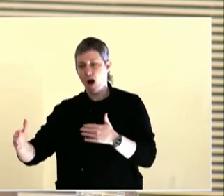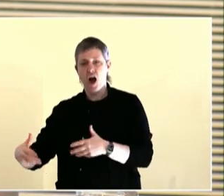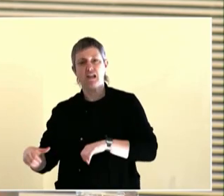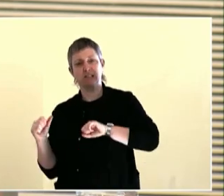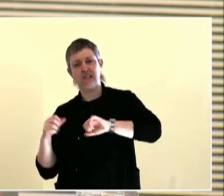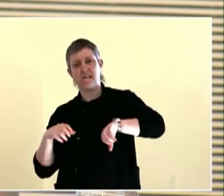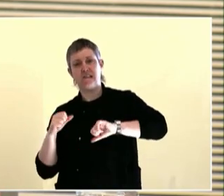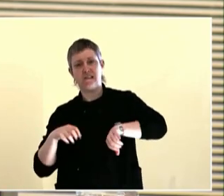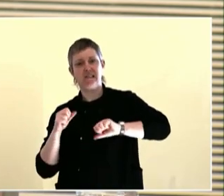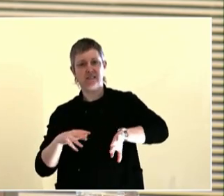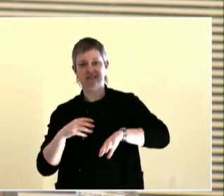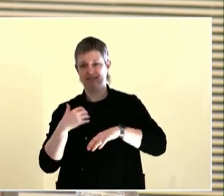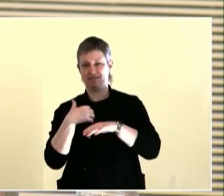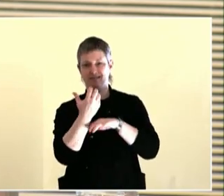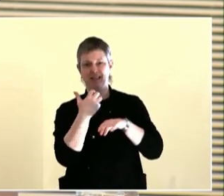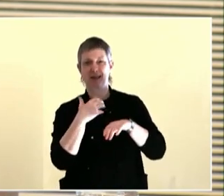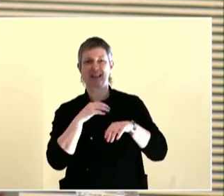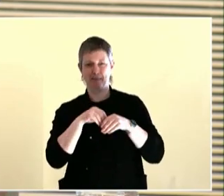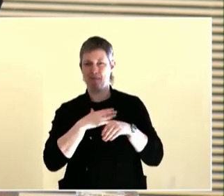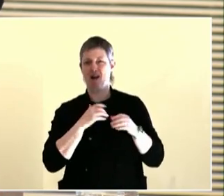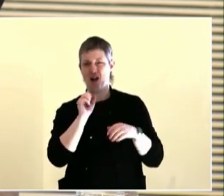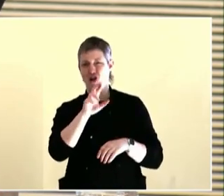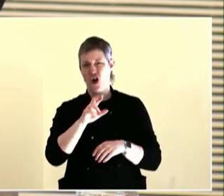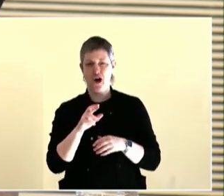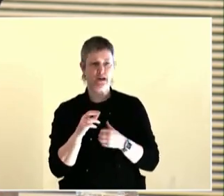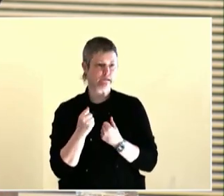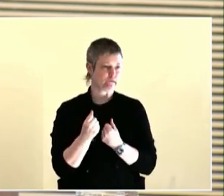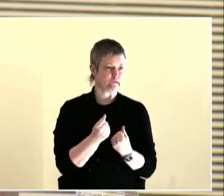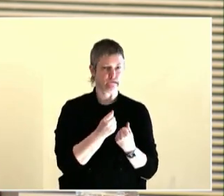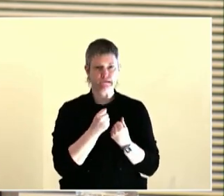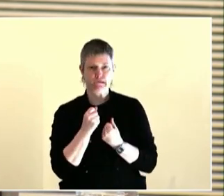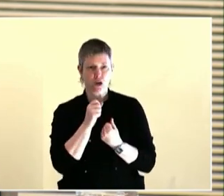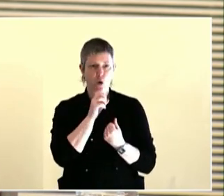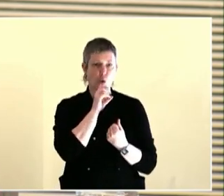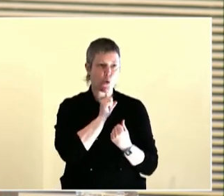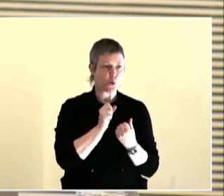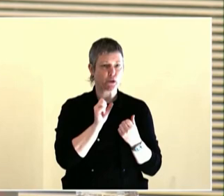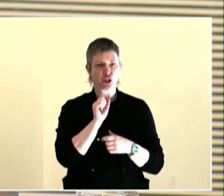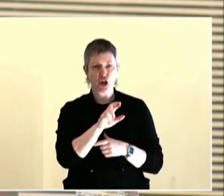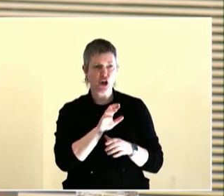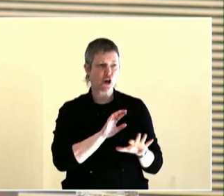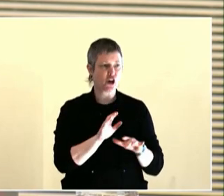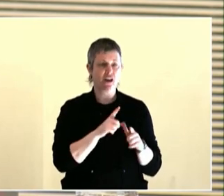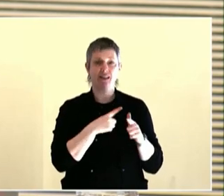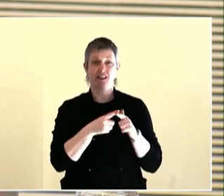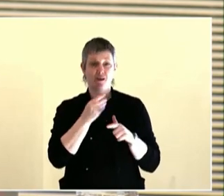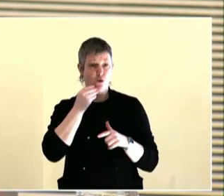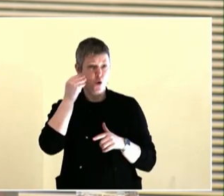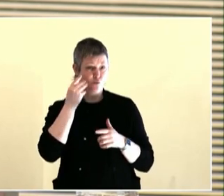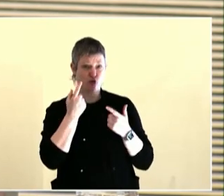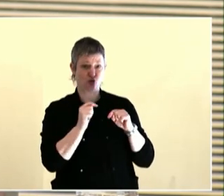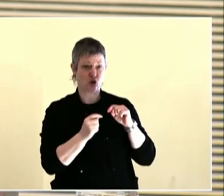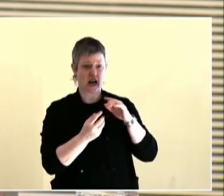Now, the approach I took when I built this, was, yes, popular